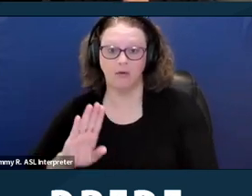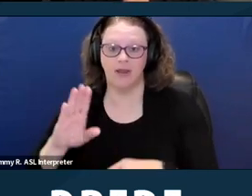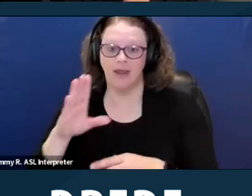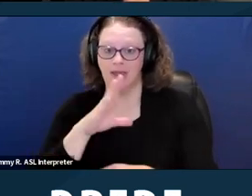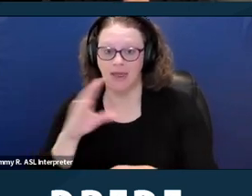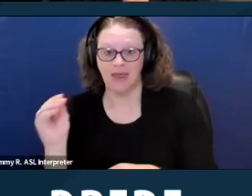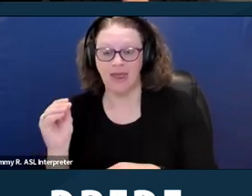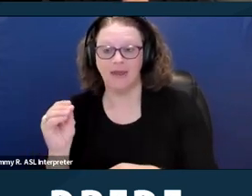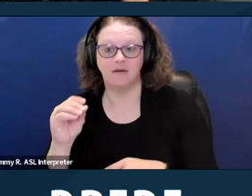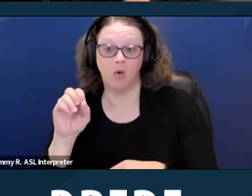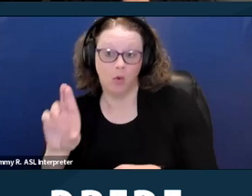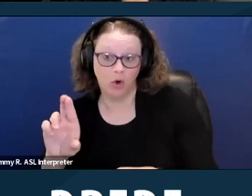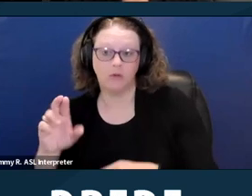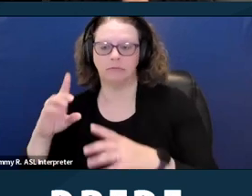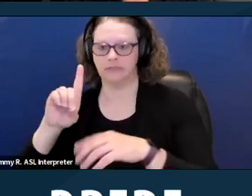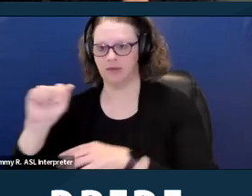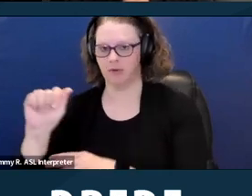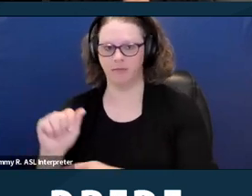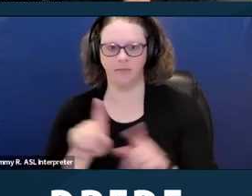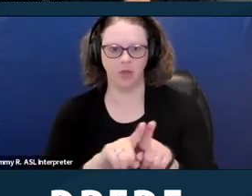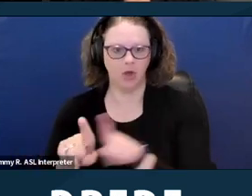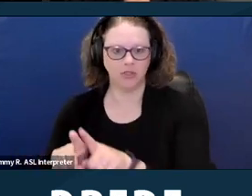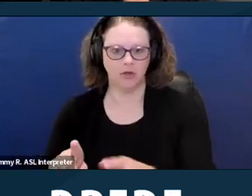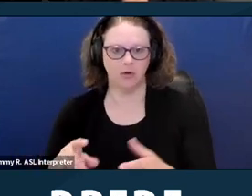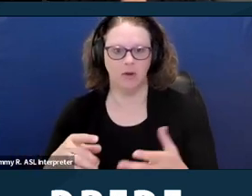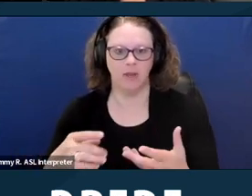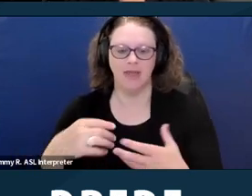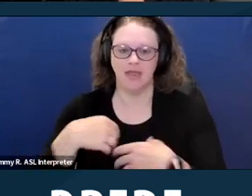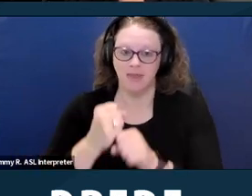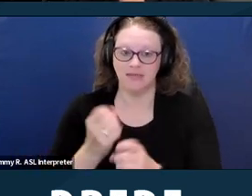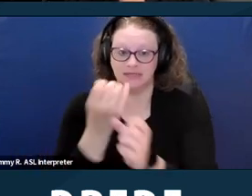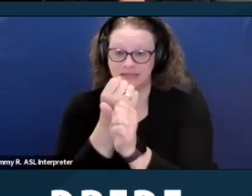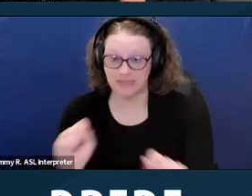safe, decent and sanitary housing available to people who are low income.